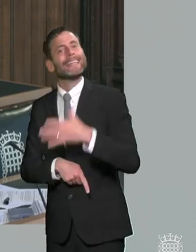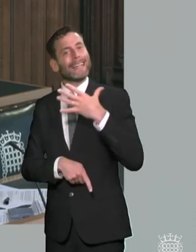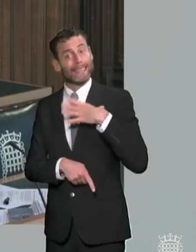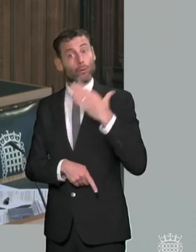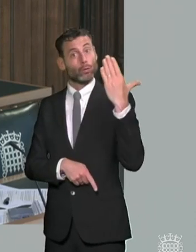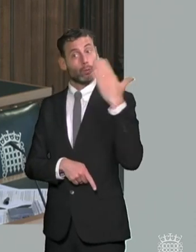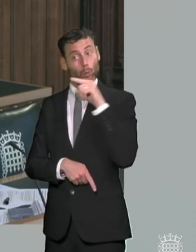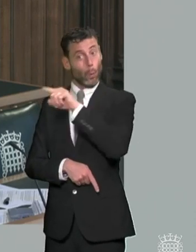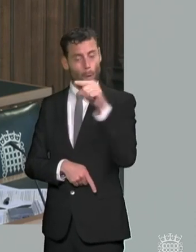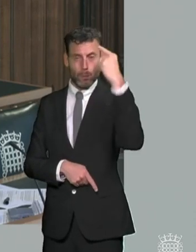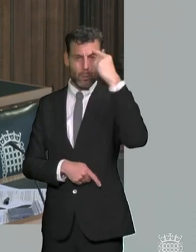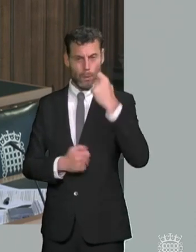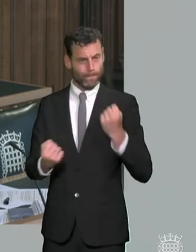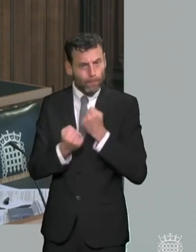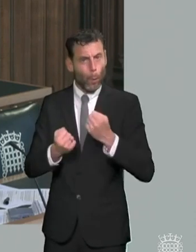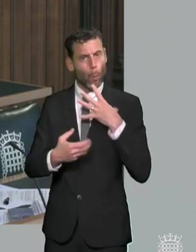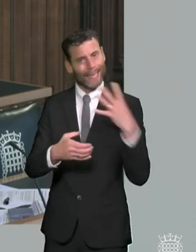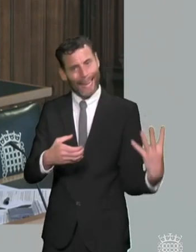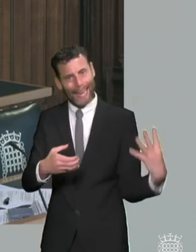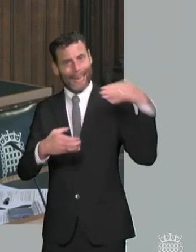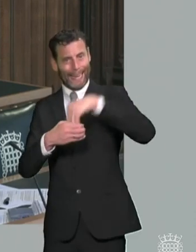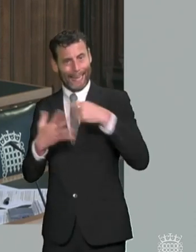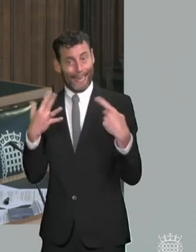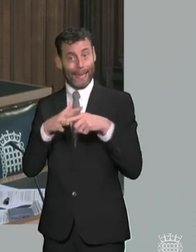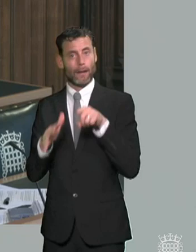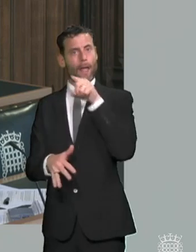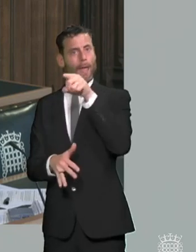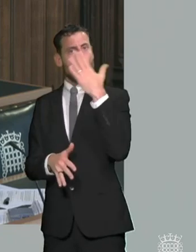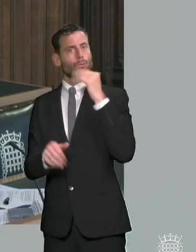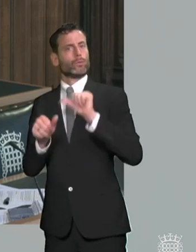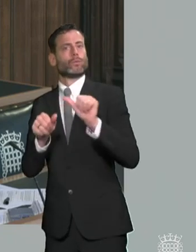the um chief inspector of austin about some of the changes that could be made to try and